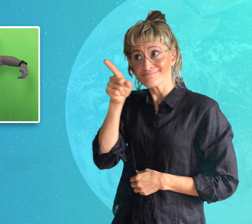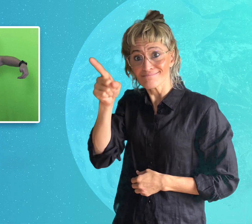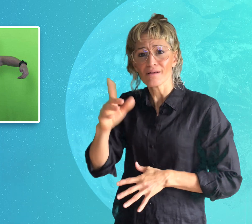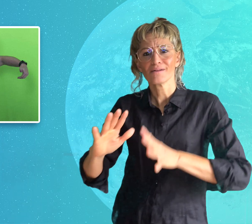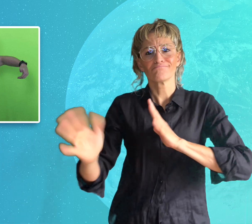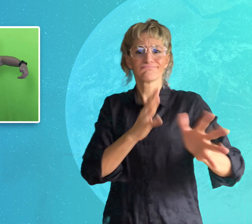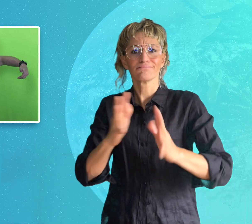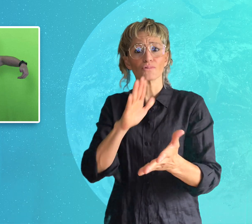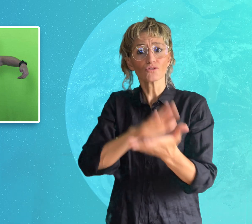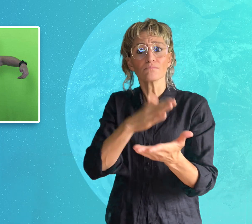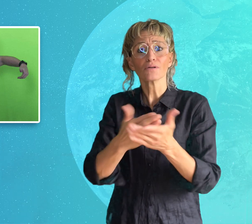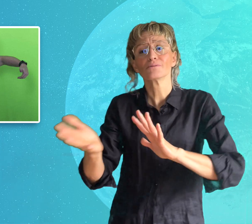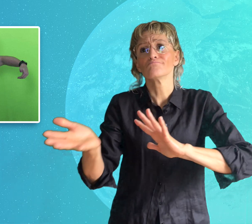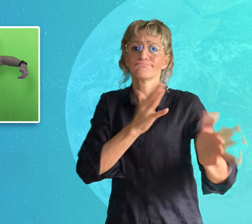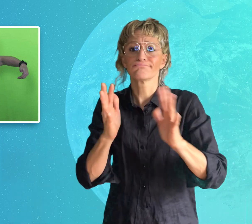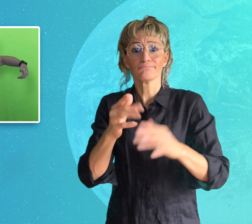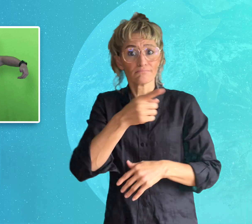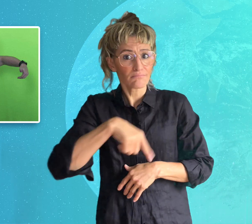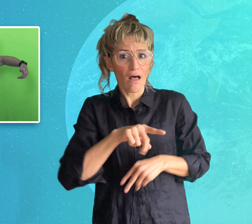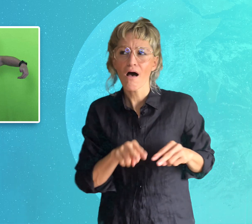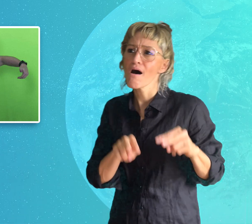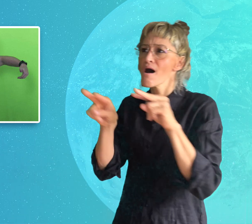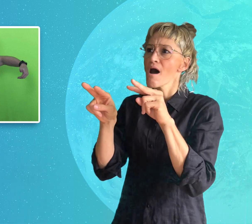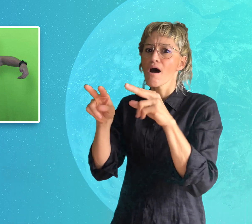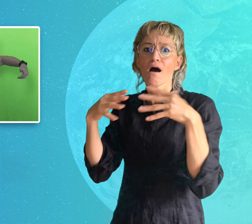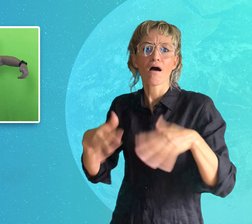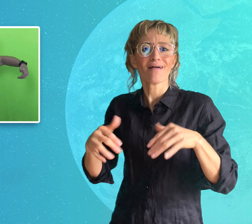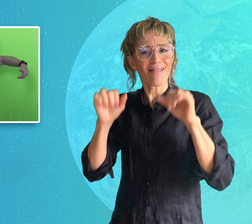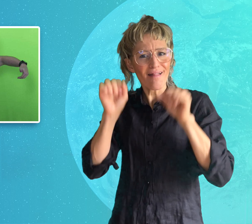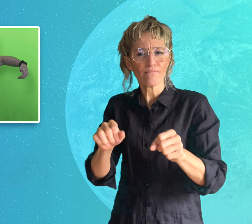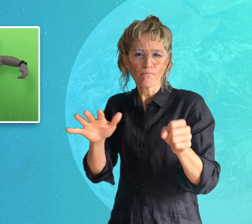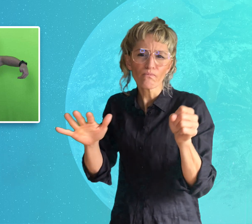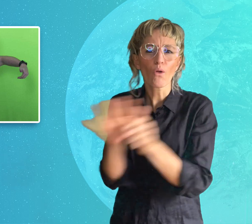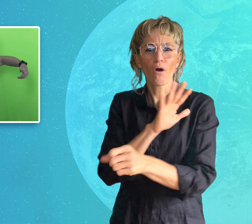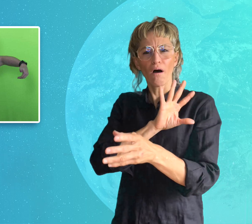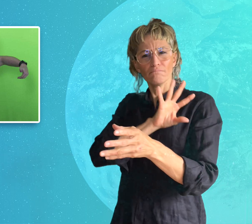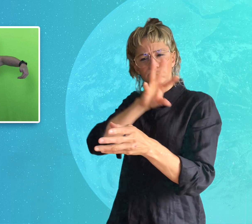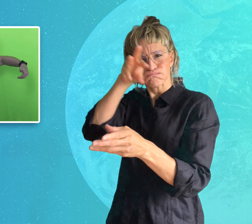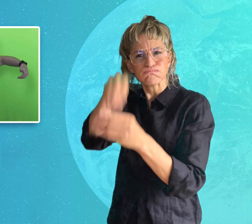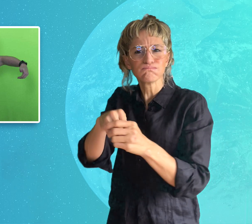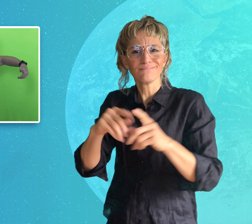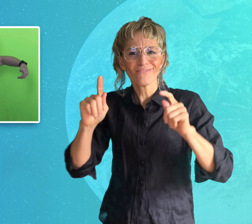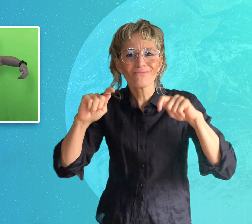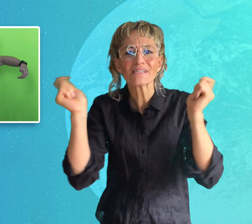experience the festival, allowing him